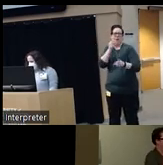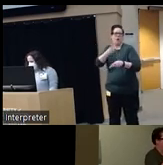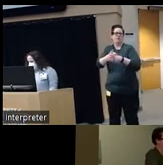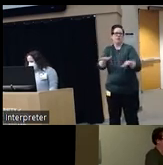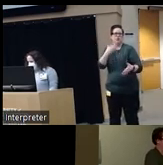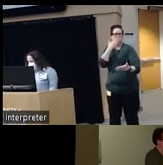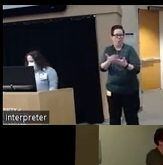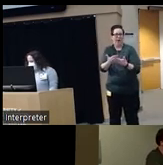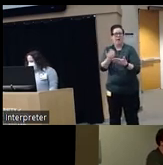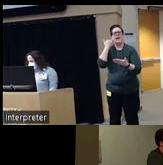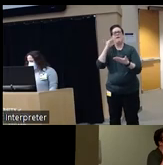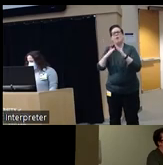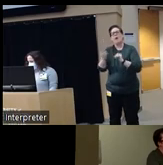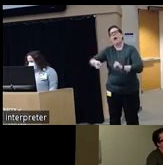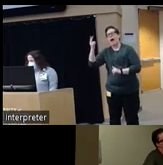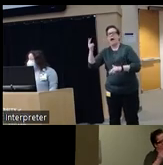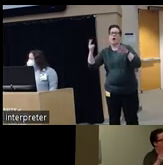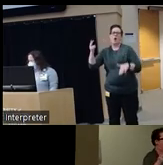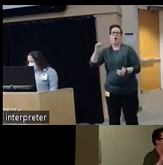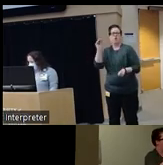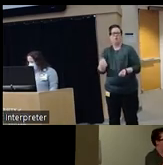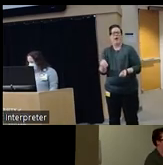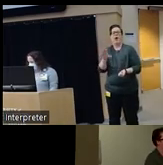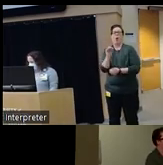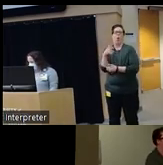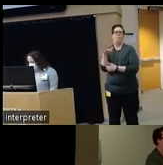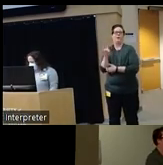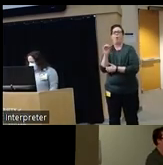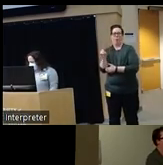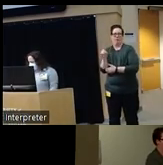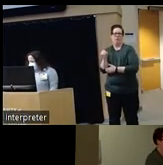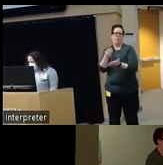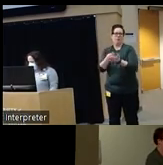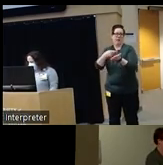with higher and lower rates of opioid overdose which is funded by the CDC um also as part of